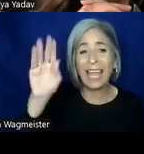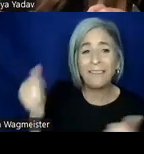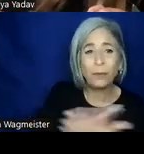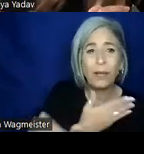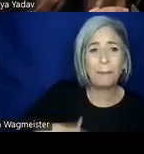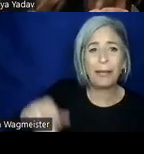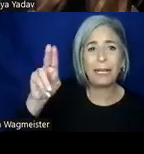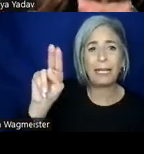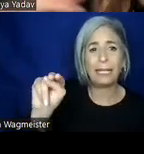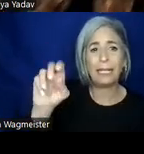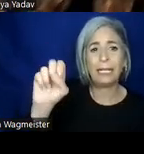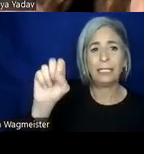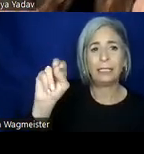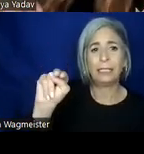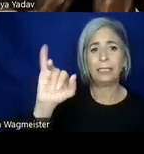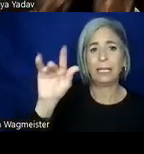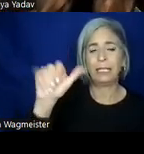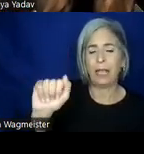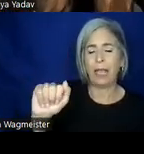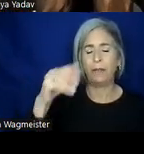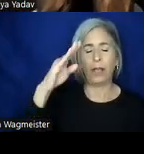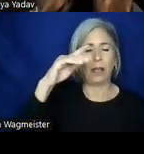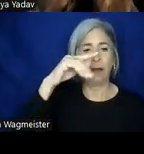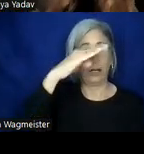Saniya Yadav, I have dark hair that's about down past shoulders,